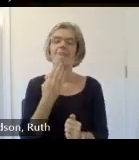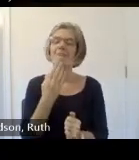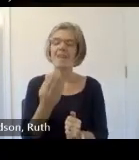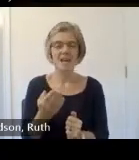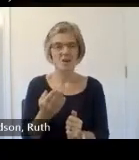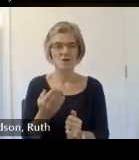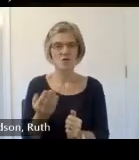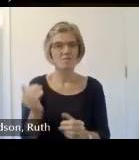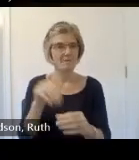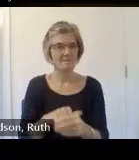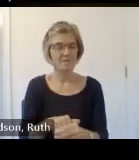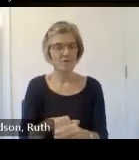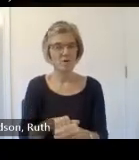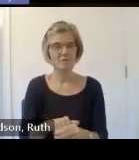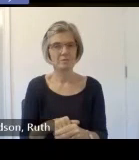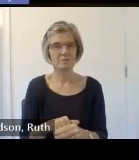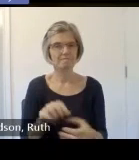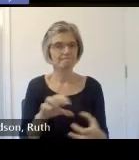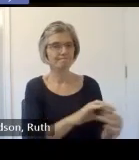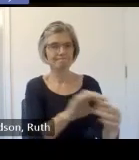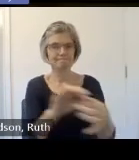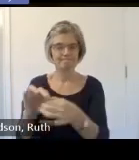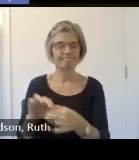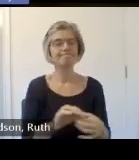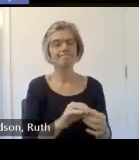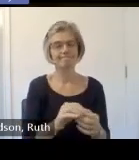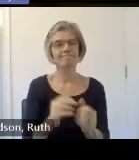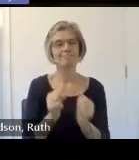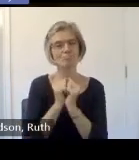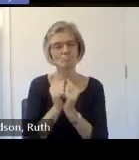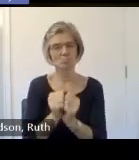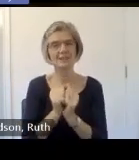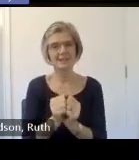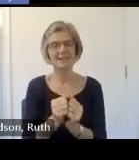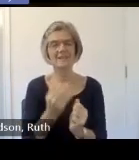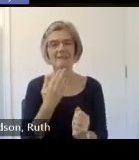come together for this thank you well thank you so much for being here and I'll be here all day